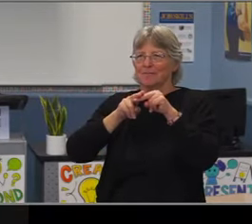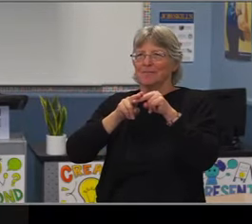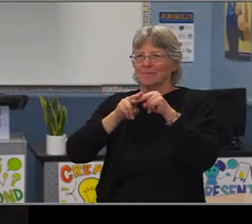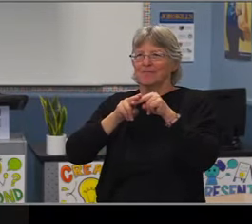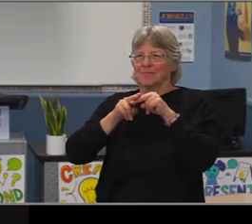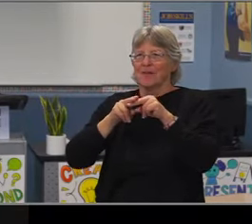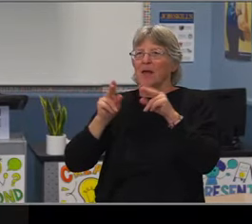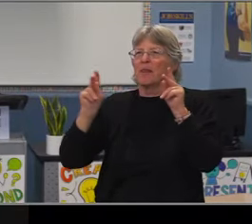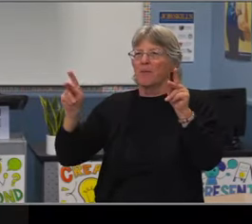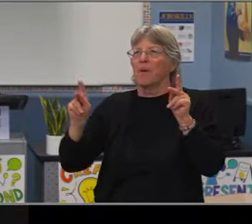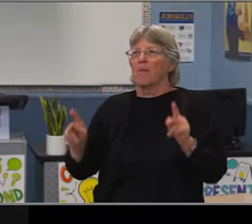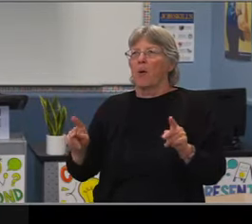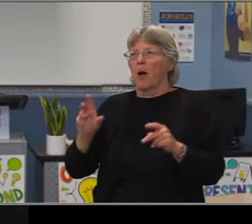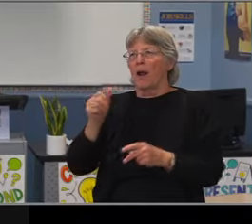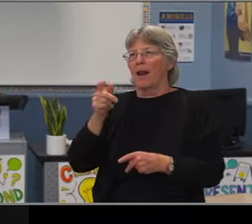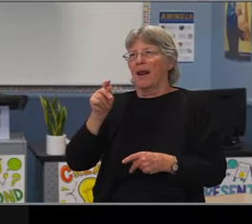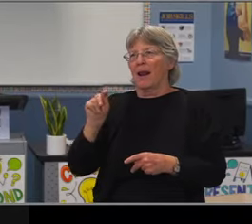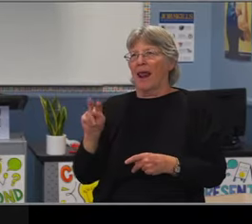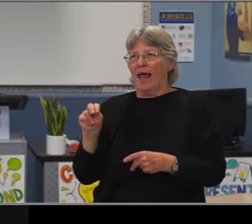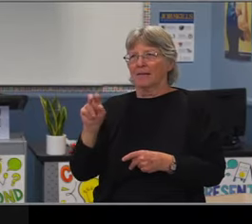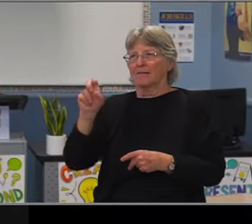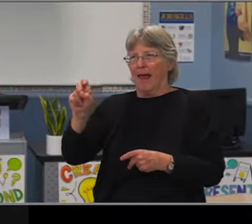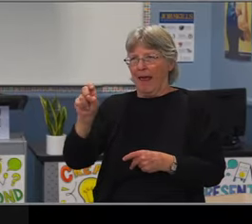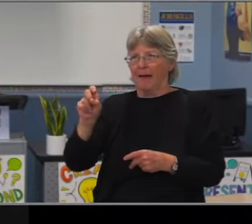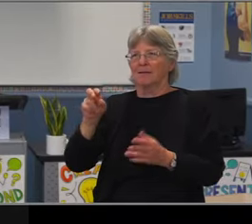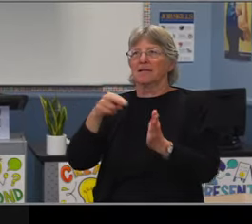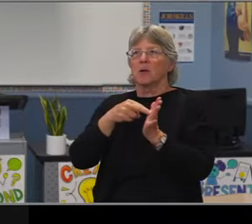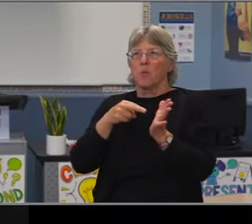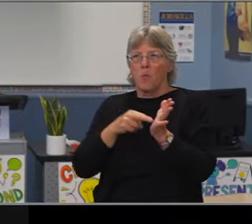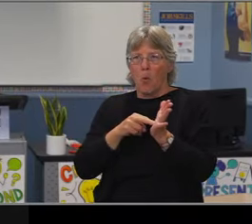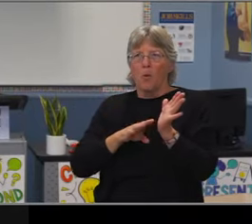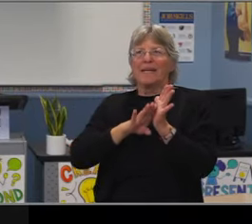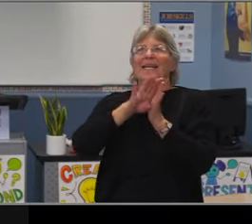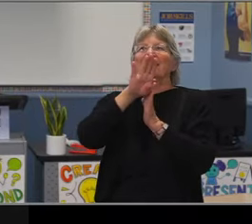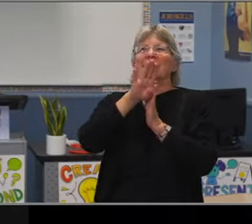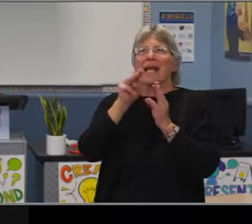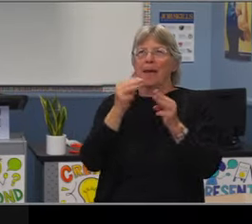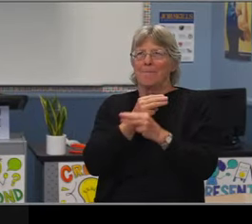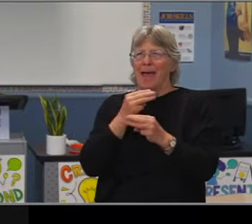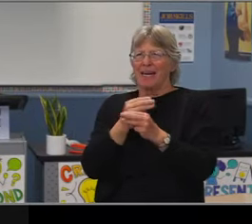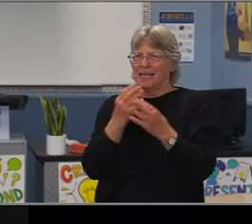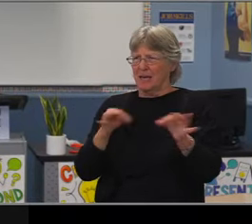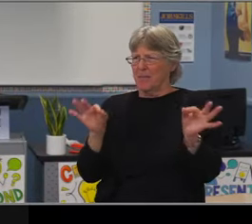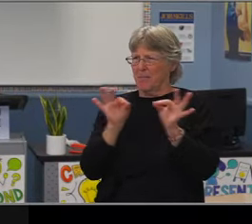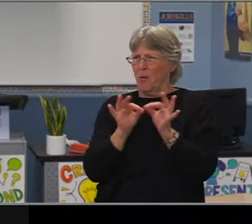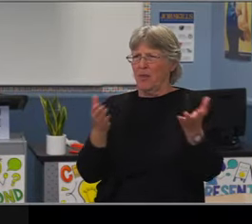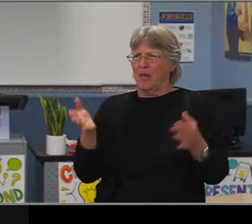than their peers who are non LatinX. And so it gives us a little place to start asking some questions to maybe design some interventions.